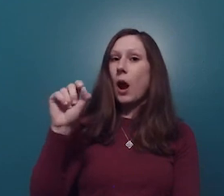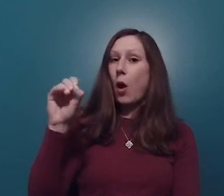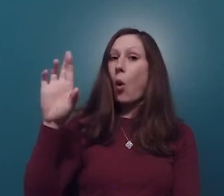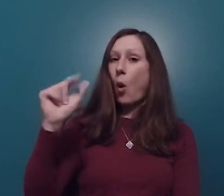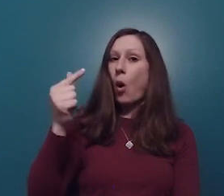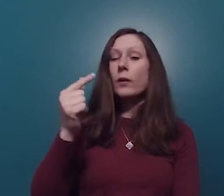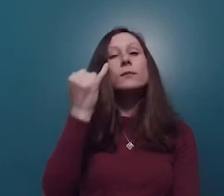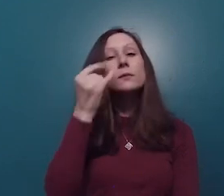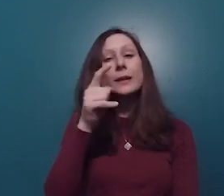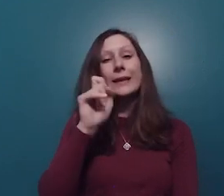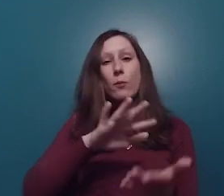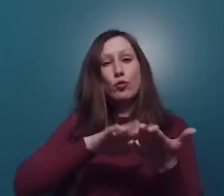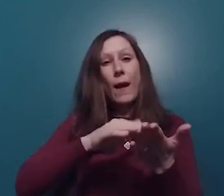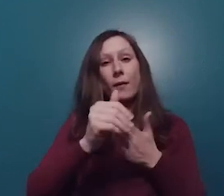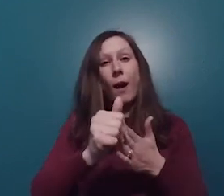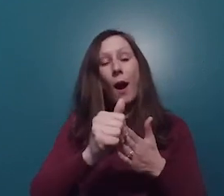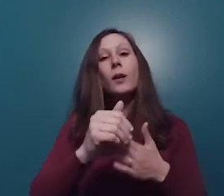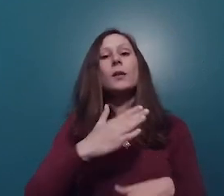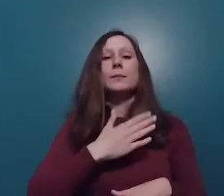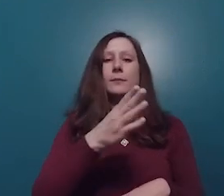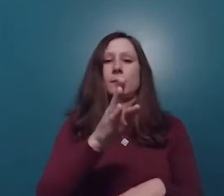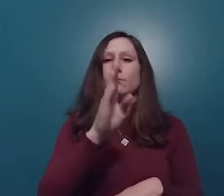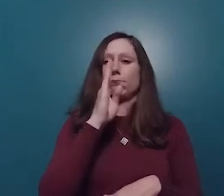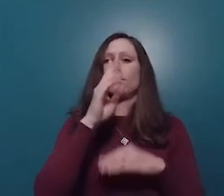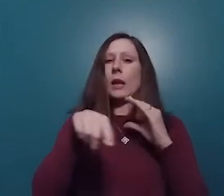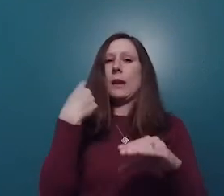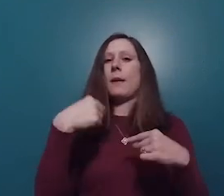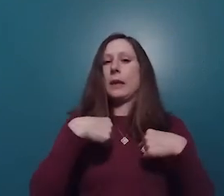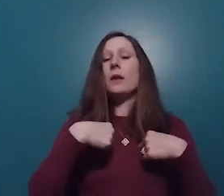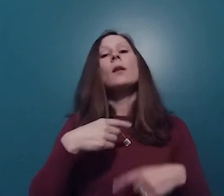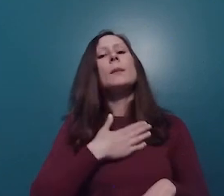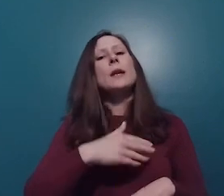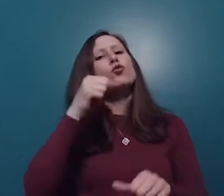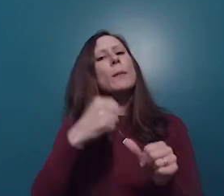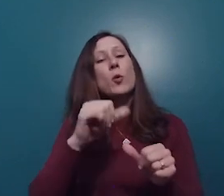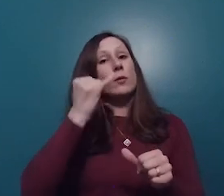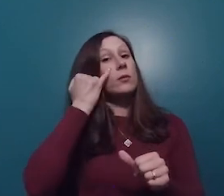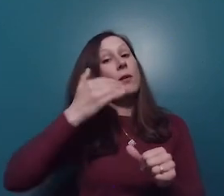need a Braille guide, email me directly and I'll try to get one out to you. Please if you haven't already, please